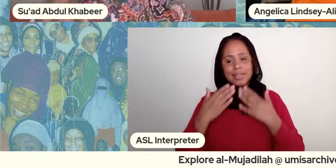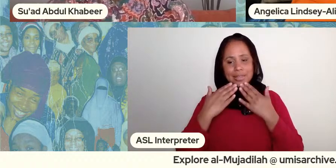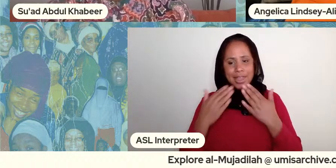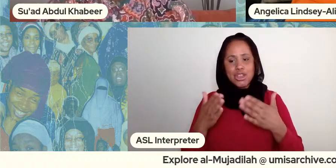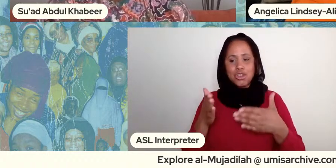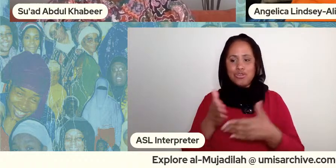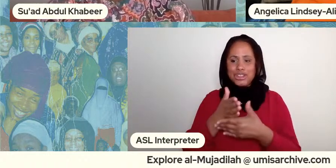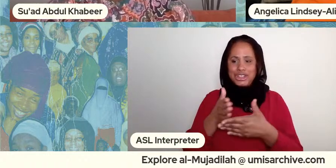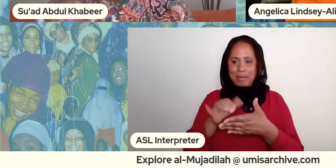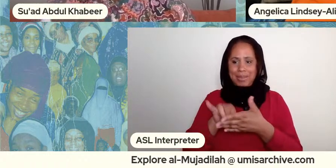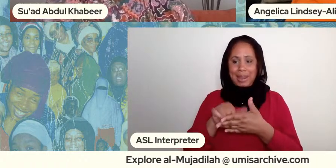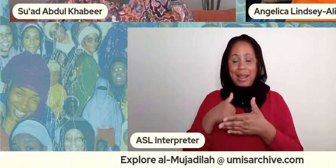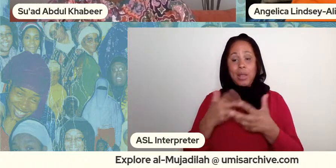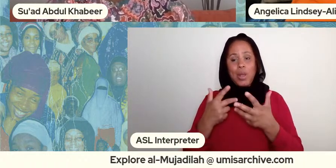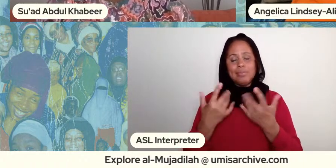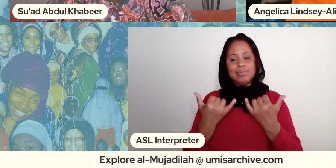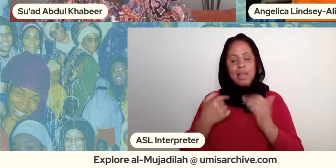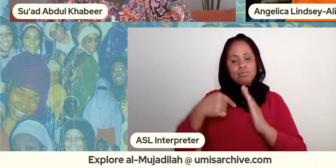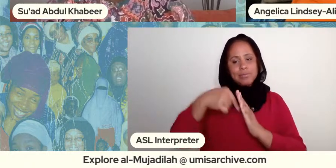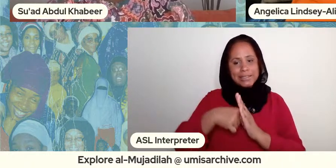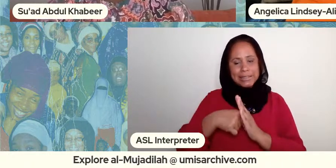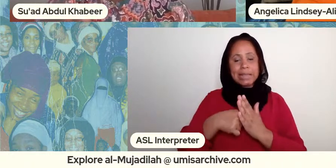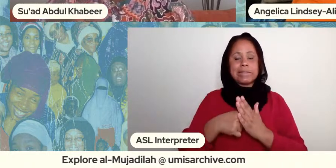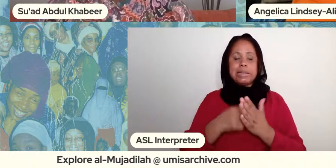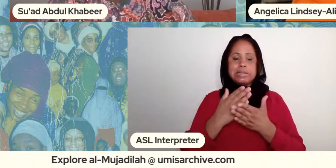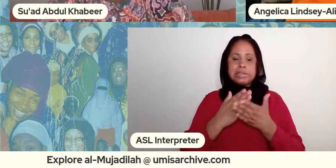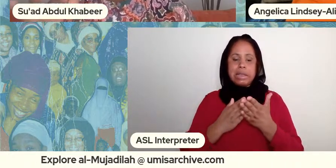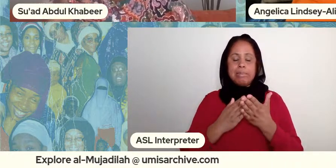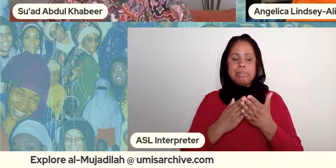into some of the items that are in this exhibition right that we kind of talked about you know things